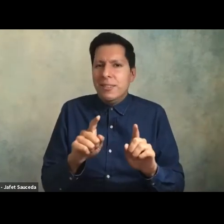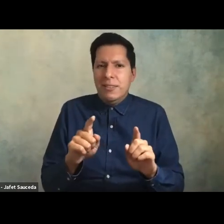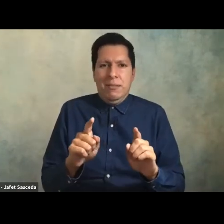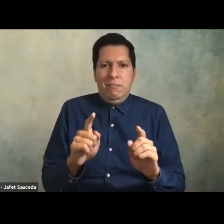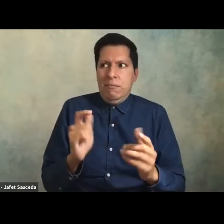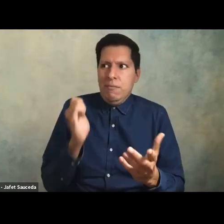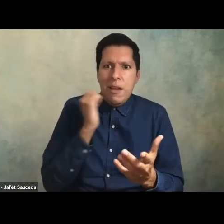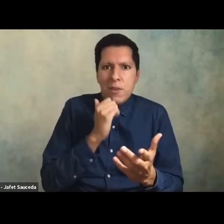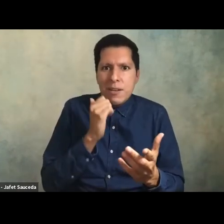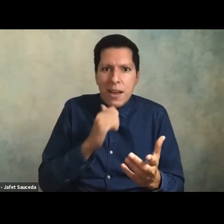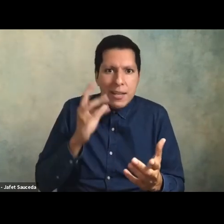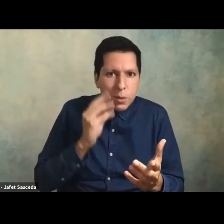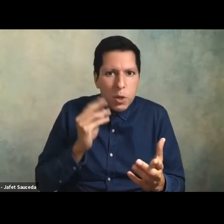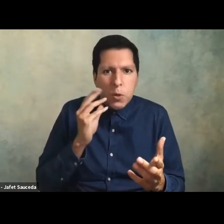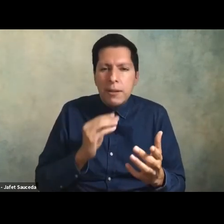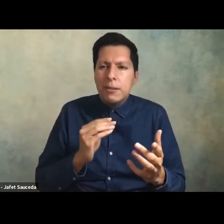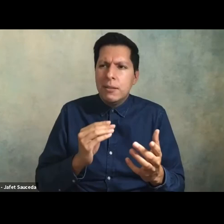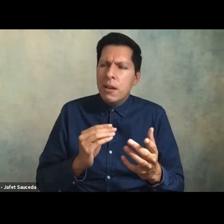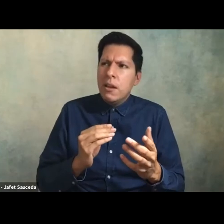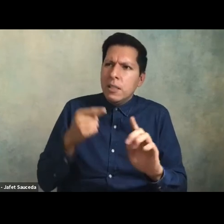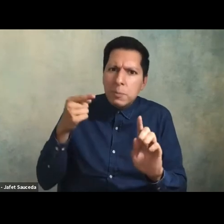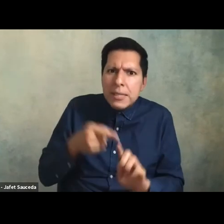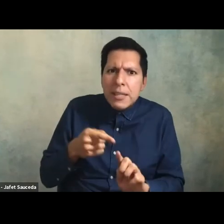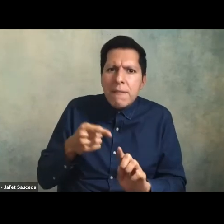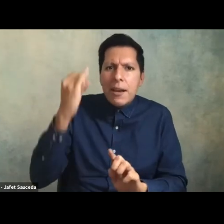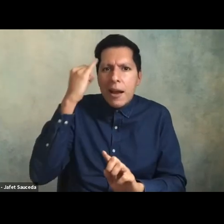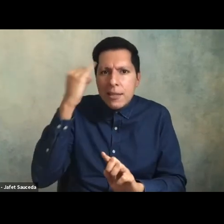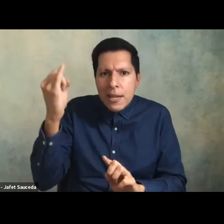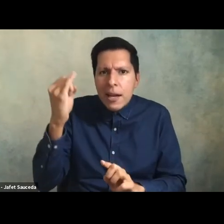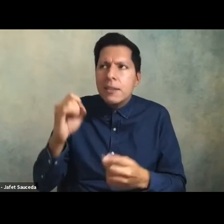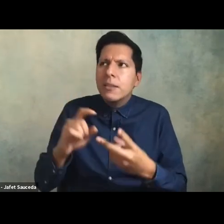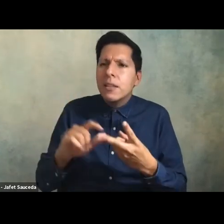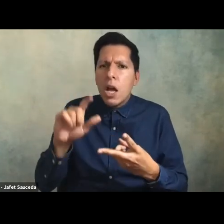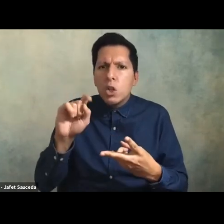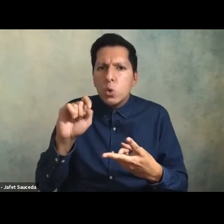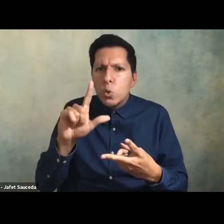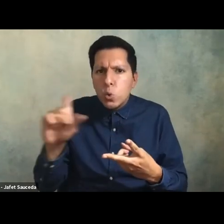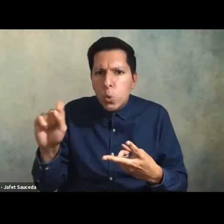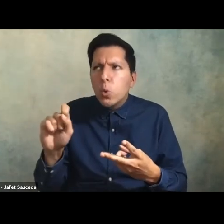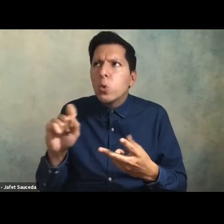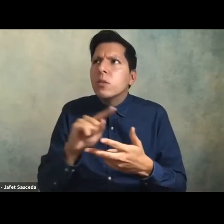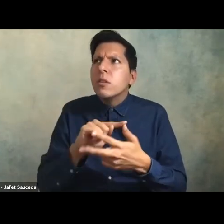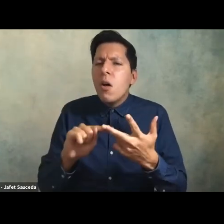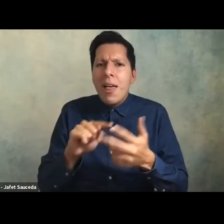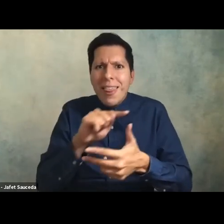giving us ideas concrete examples of tools and things that we need to do if we really want to